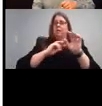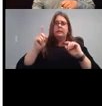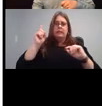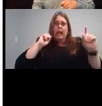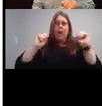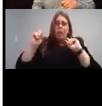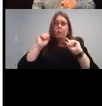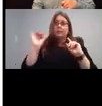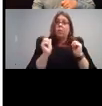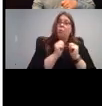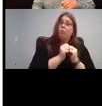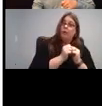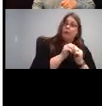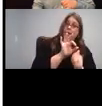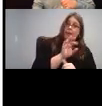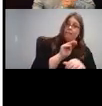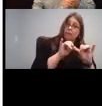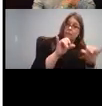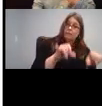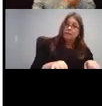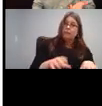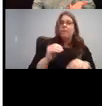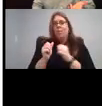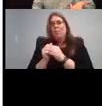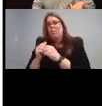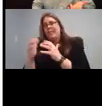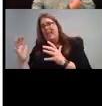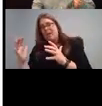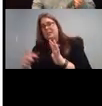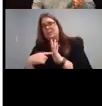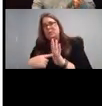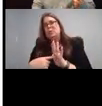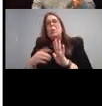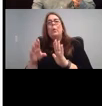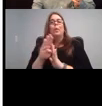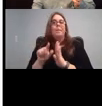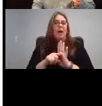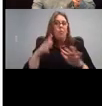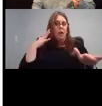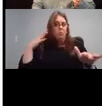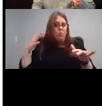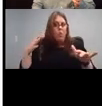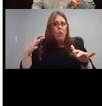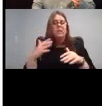And so it simulates the background noise